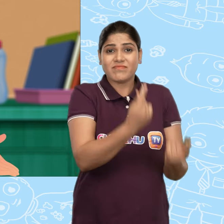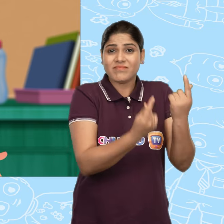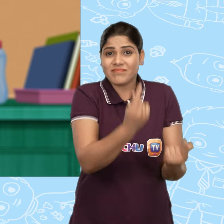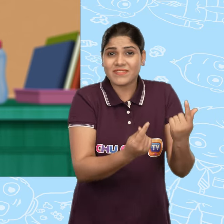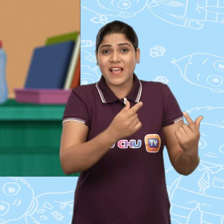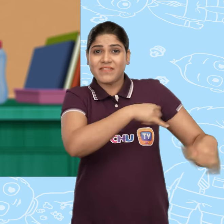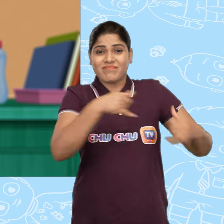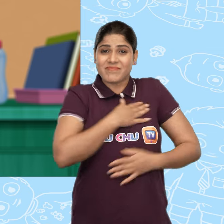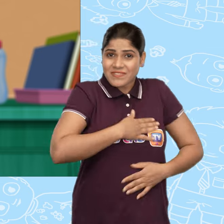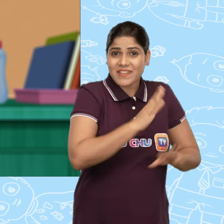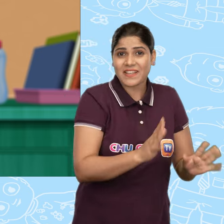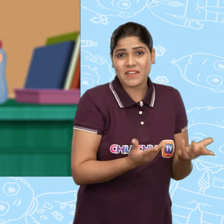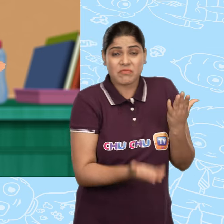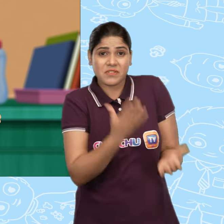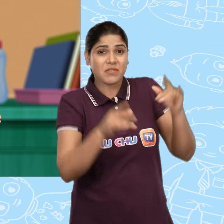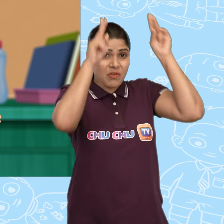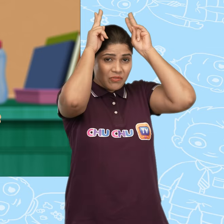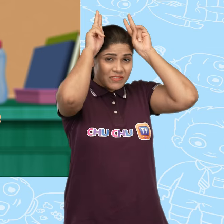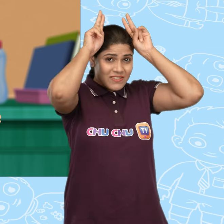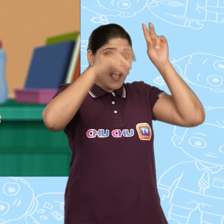Maybe the rabbit will come out to watch us.